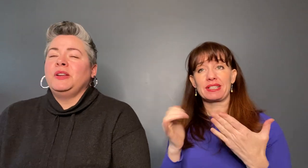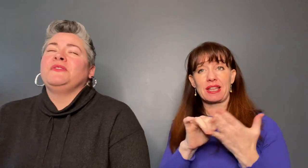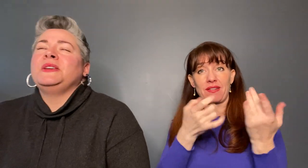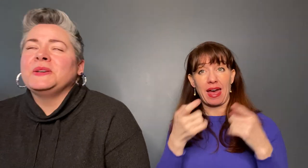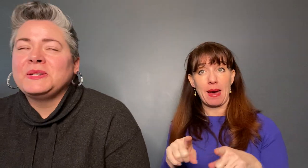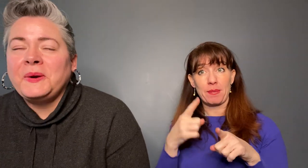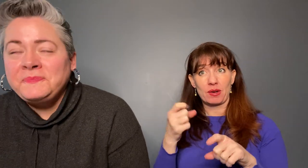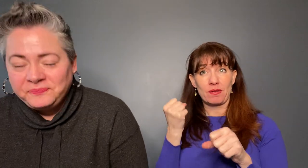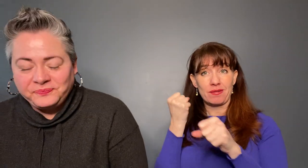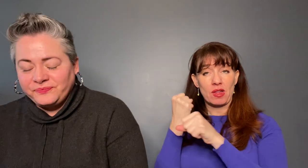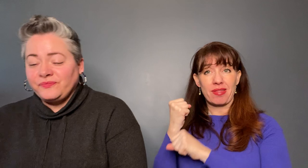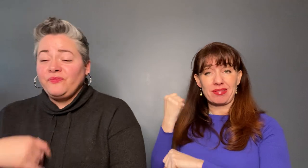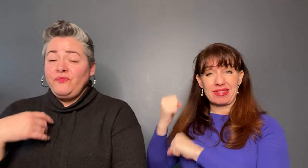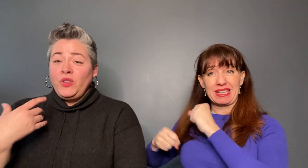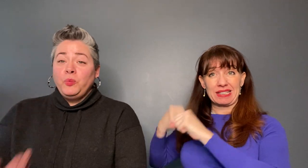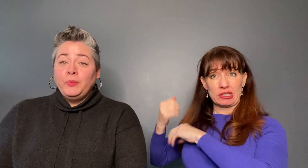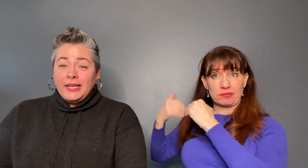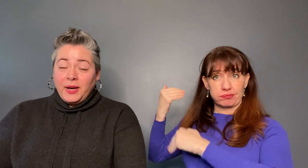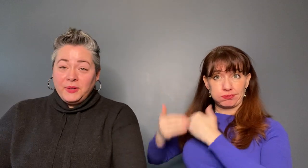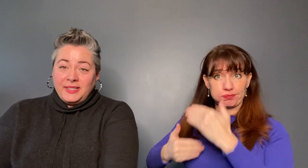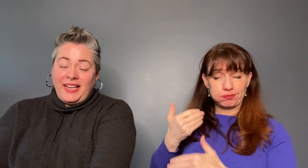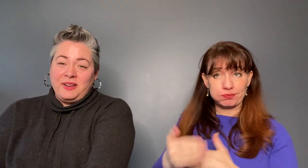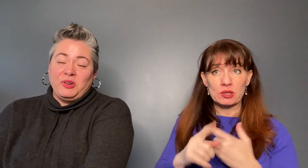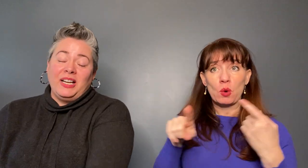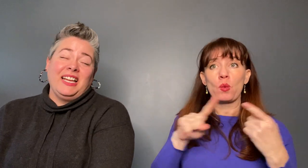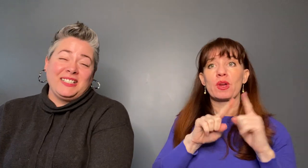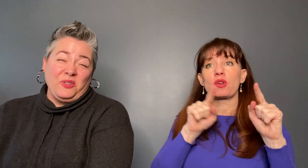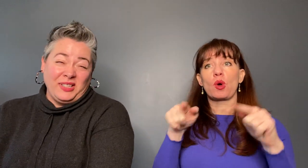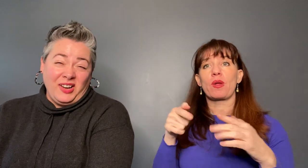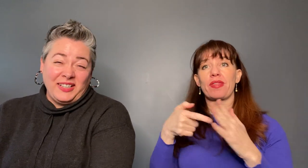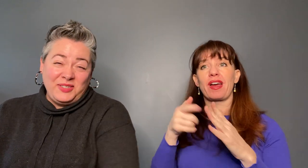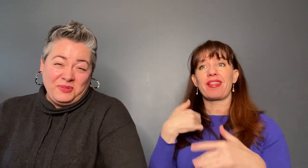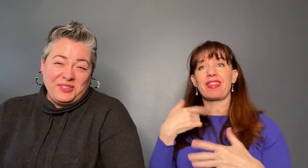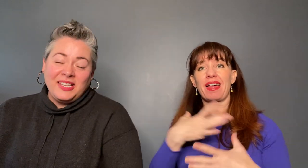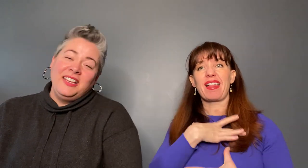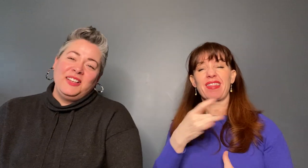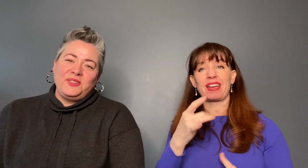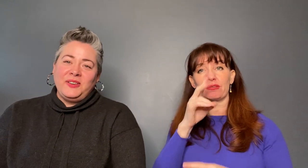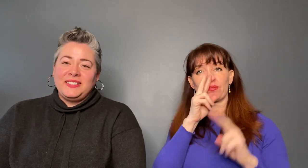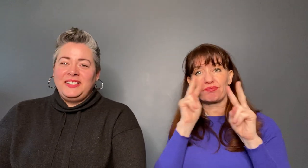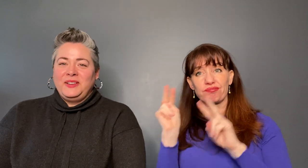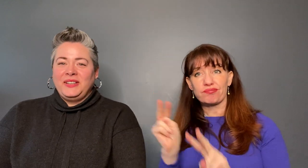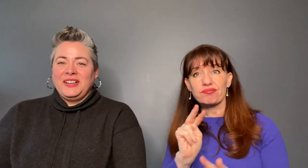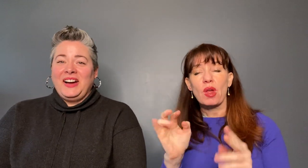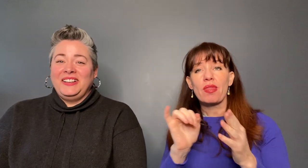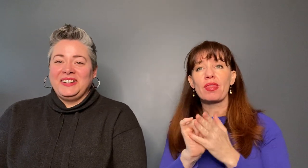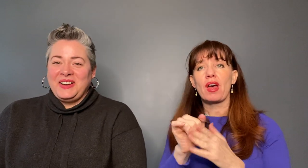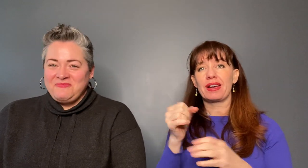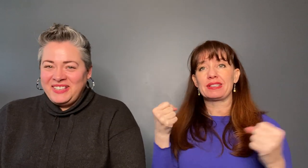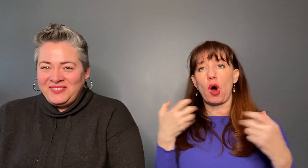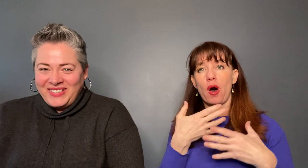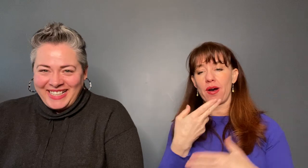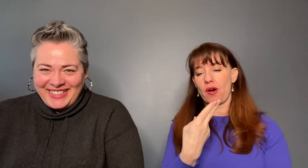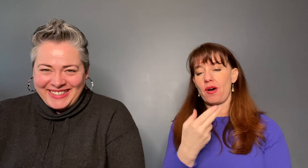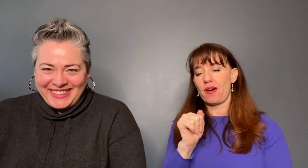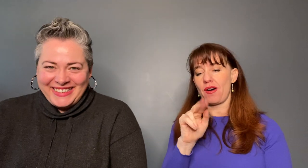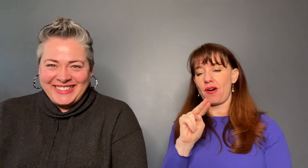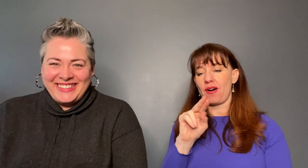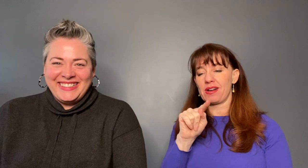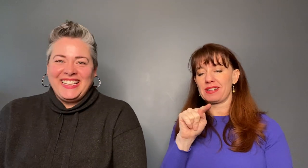over the years, so when we go to Edinburgh. I like to go on a haunted tours so I get Connie to come with me,